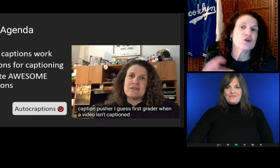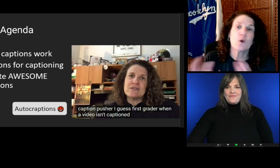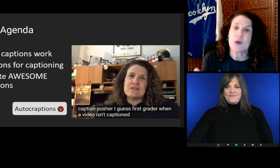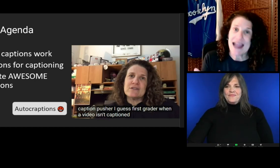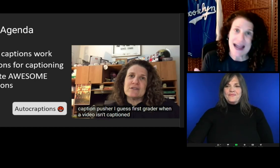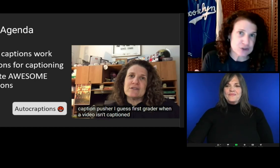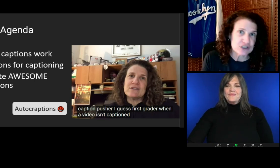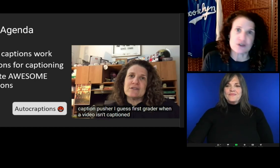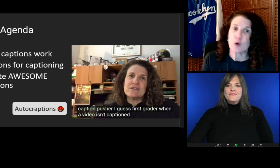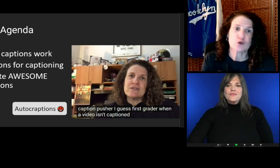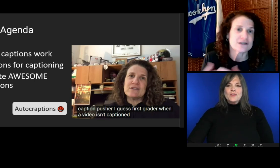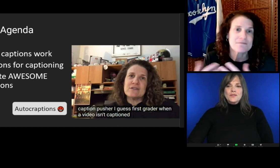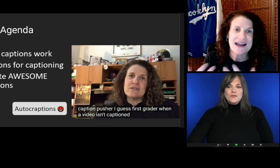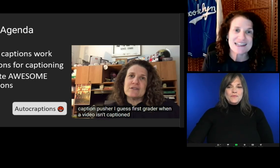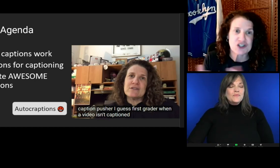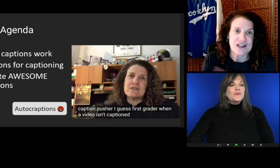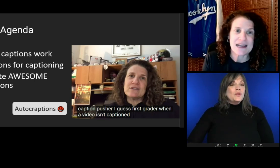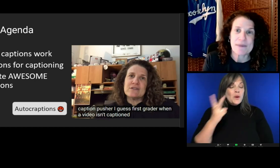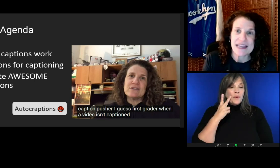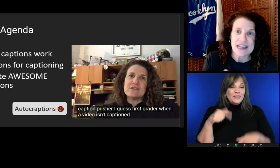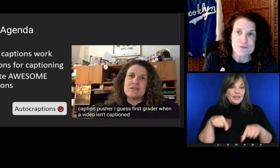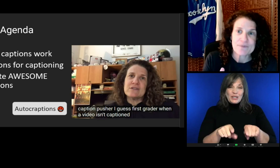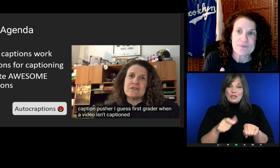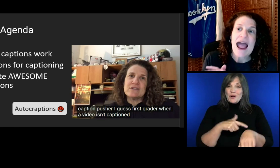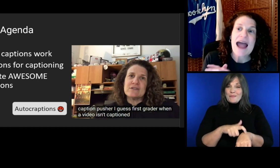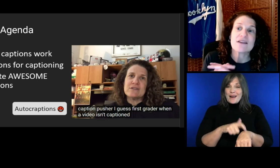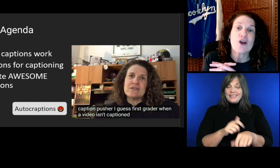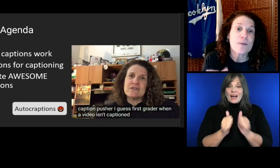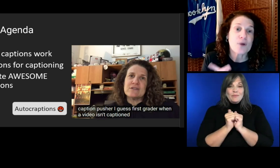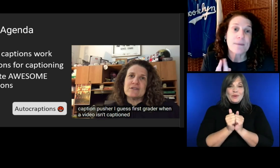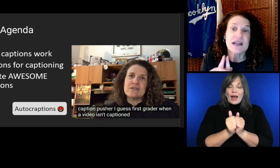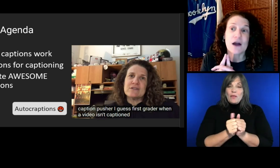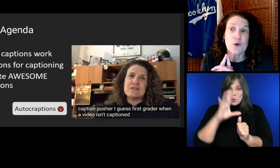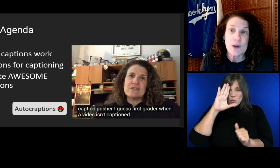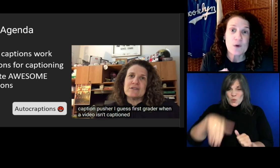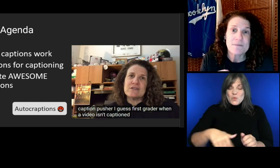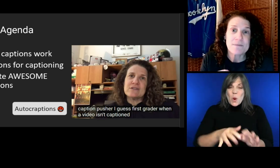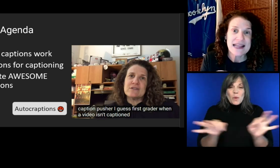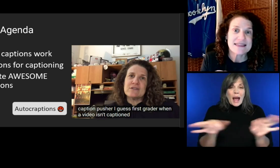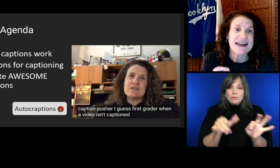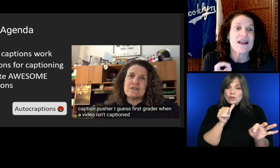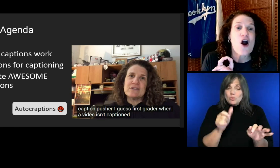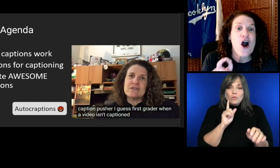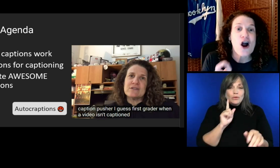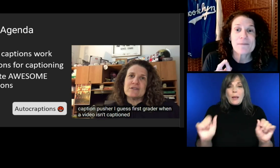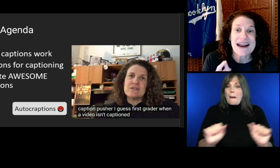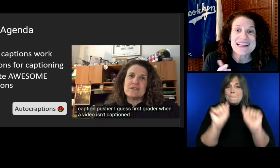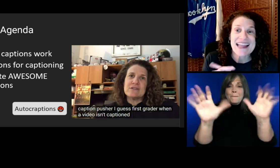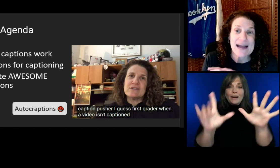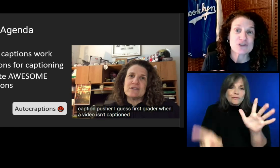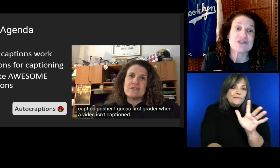You know captions don't just magically appear, and you probably know that automatic captions